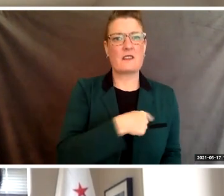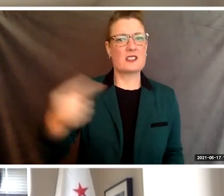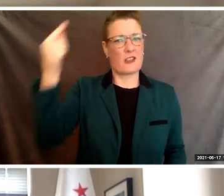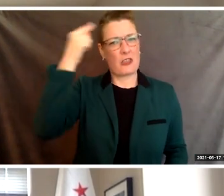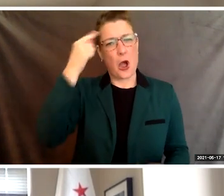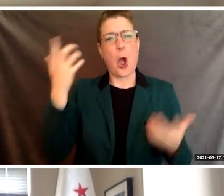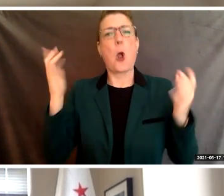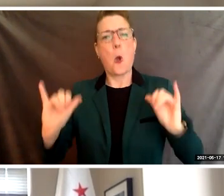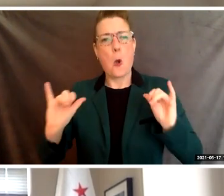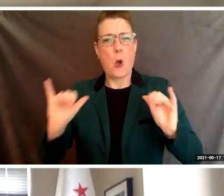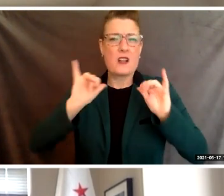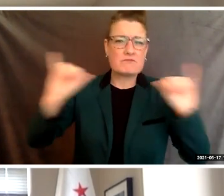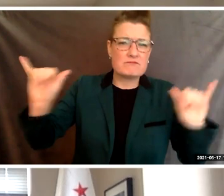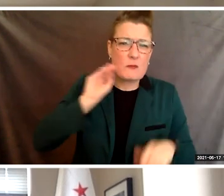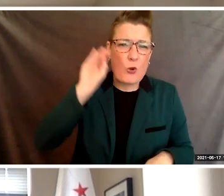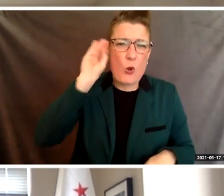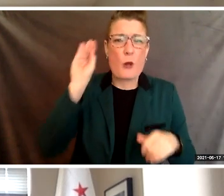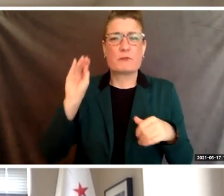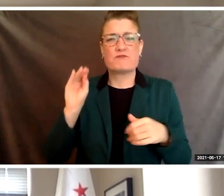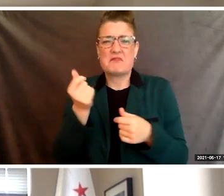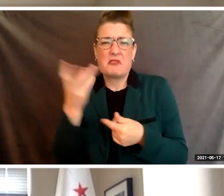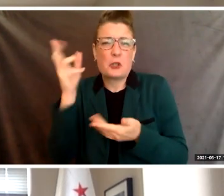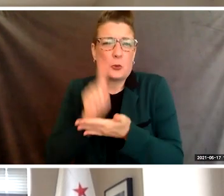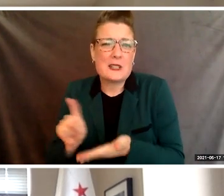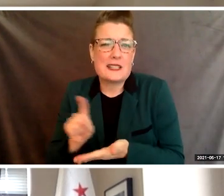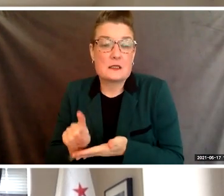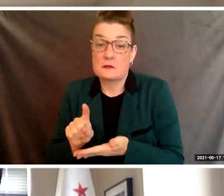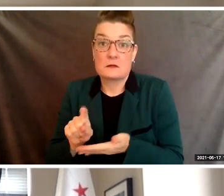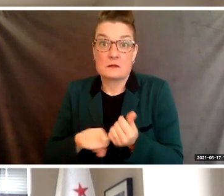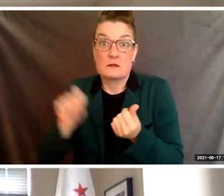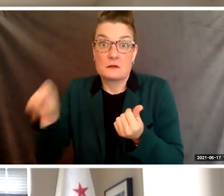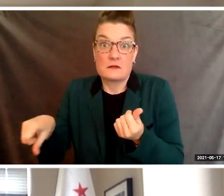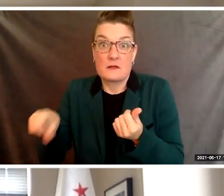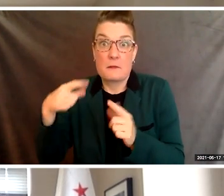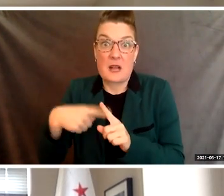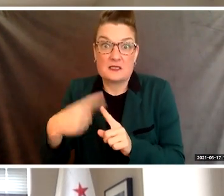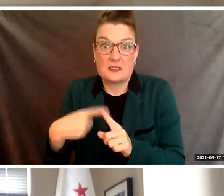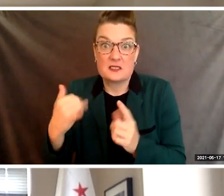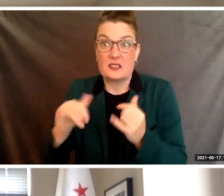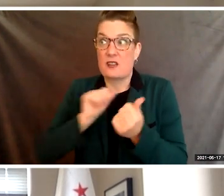for maybe a few weeks, and then it became months, now over a year,